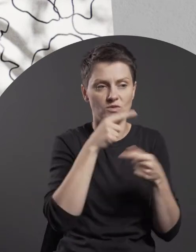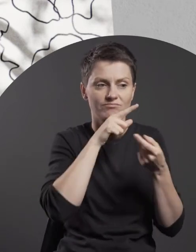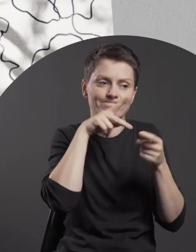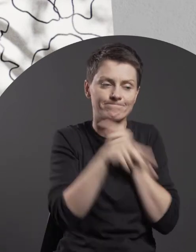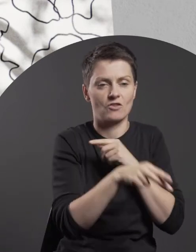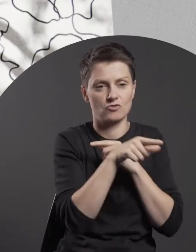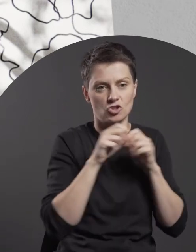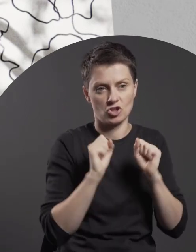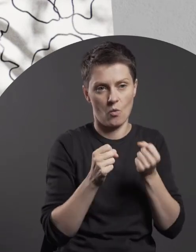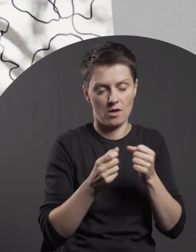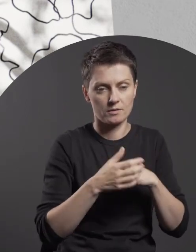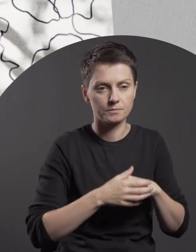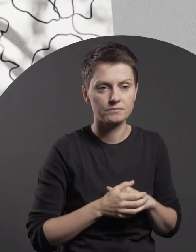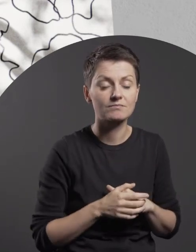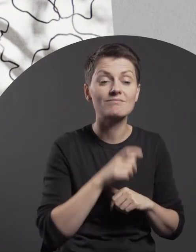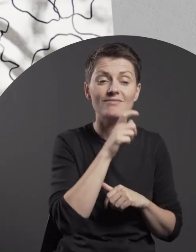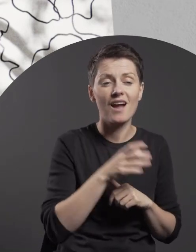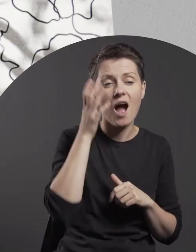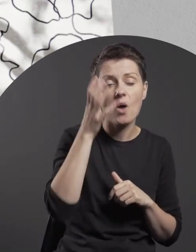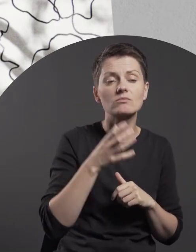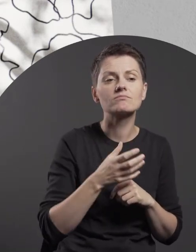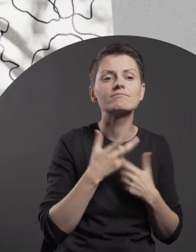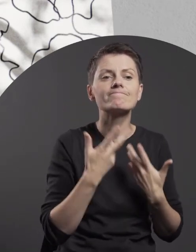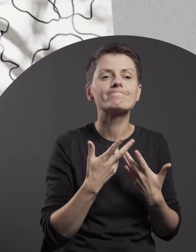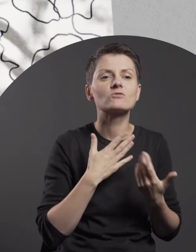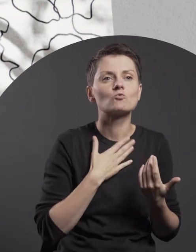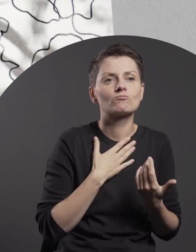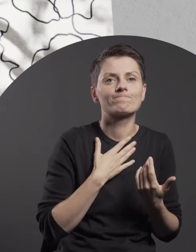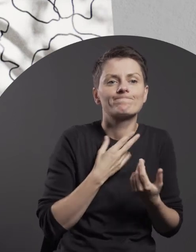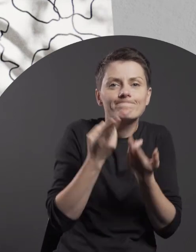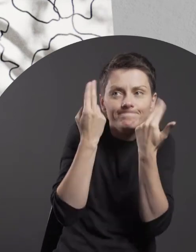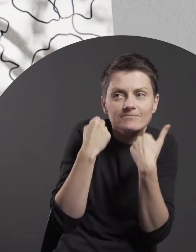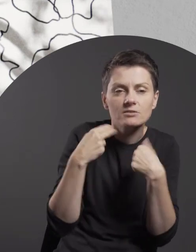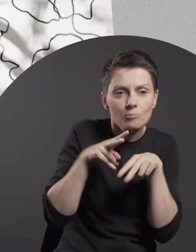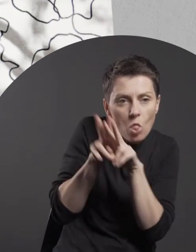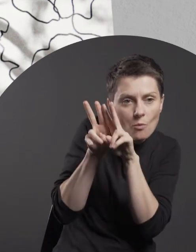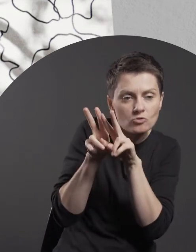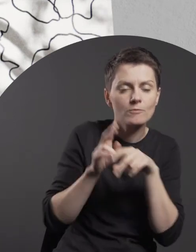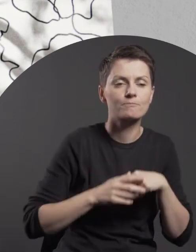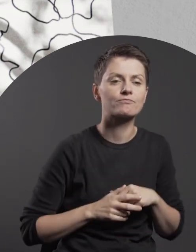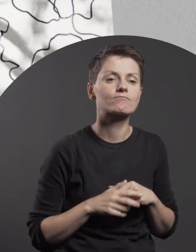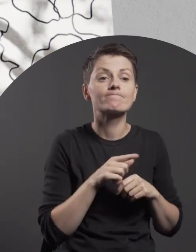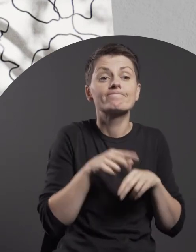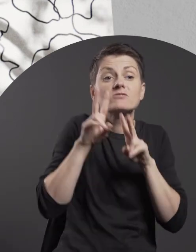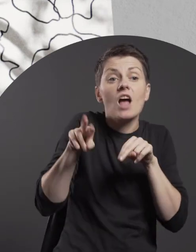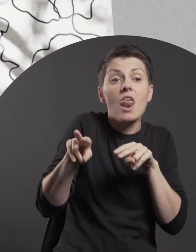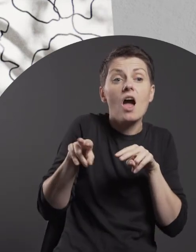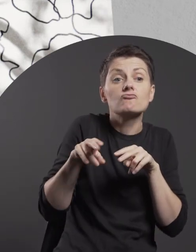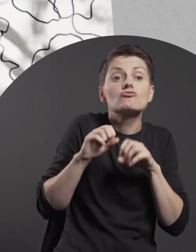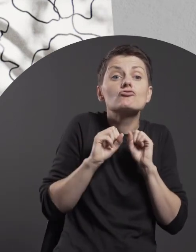The author positions himself as a subordinate entity, subjecting his activities to the laws of nature.